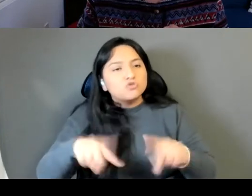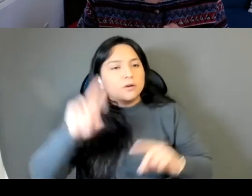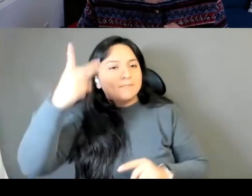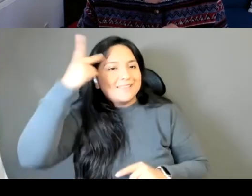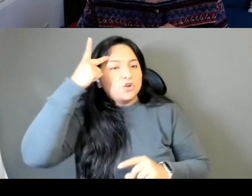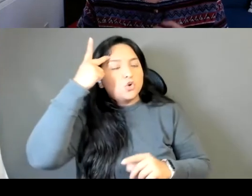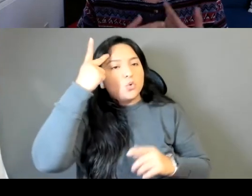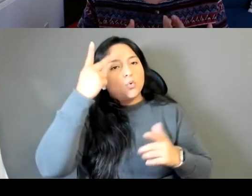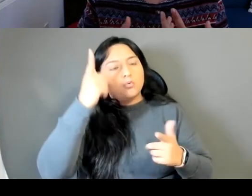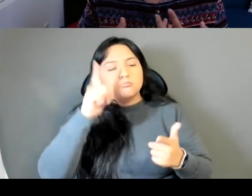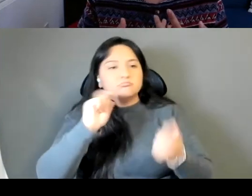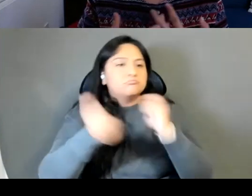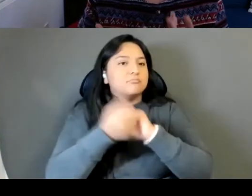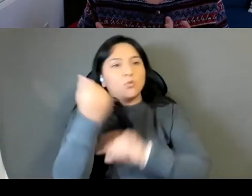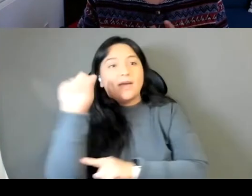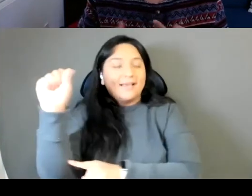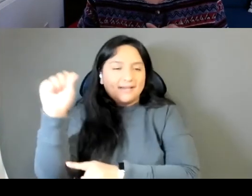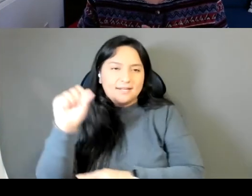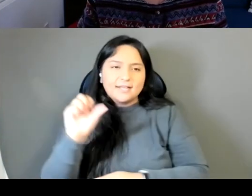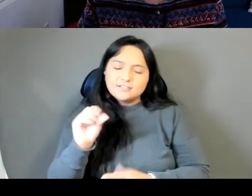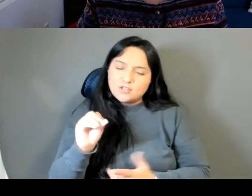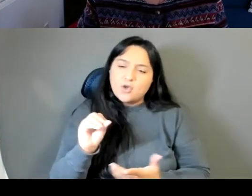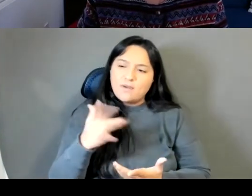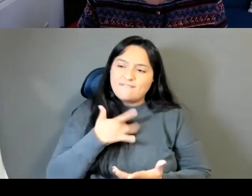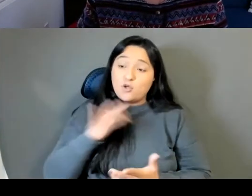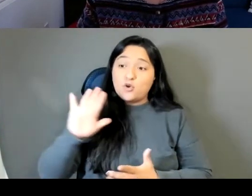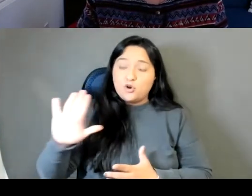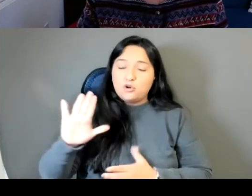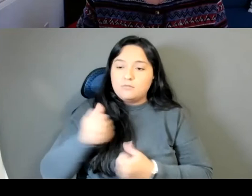And so, I really felt like her work also kept me company.